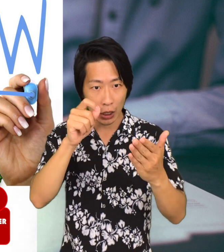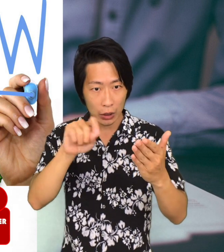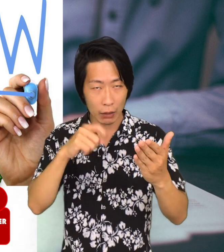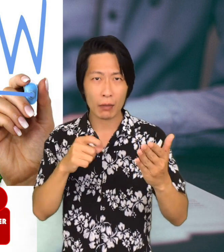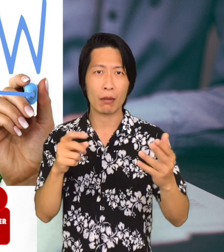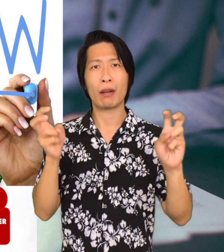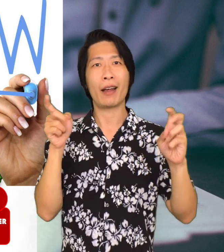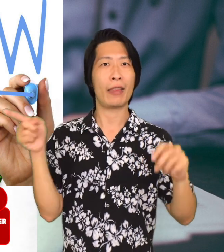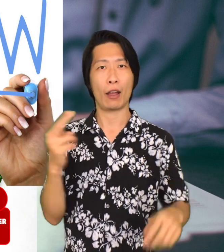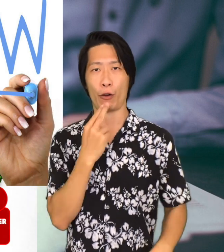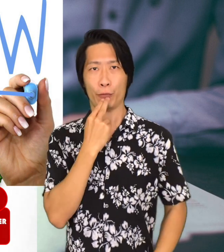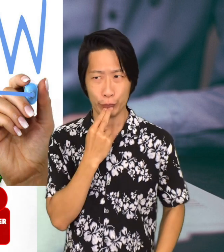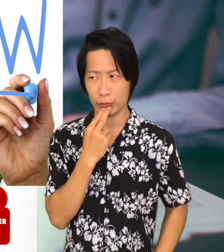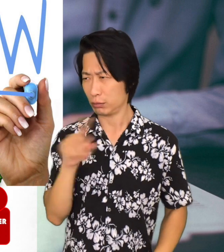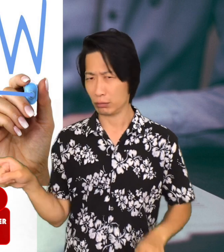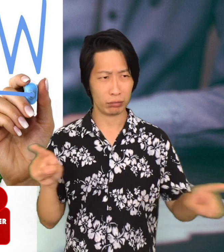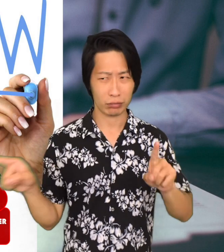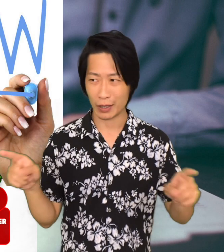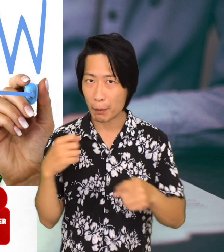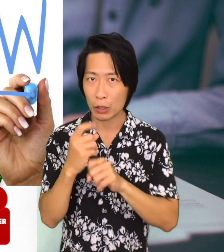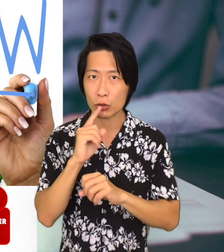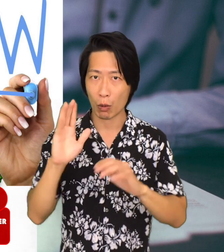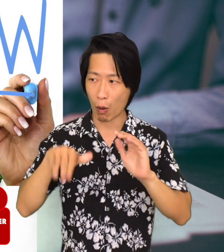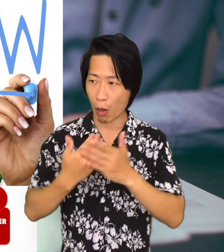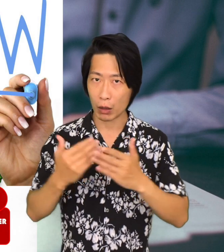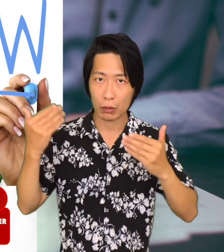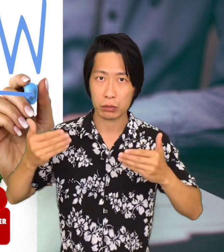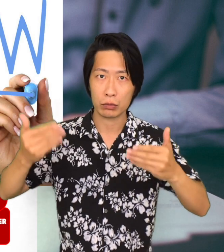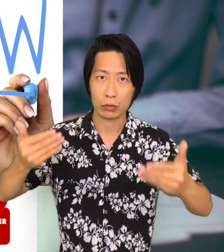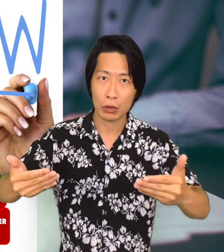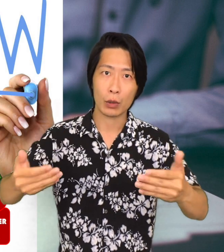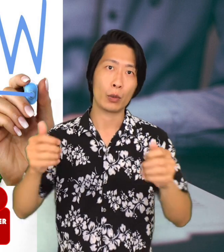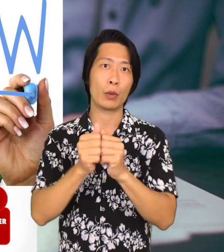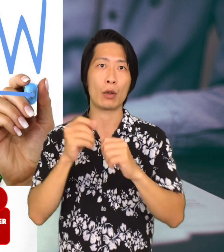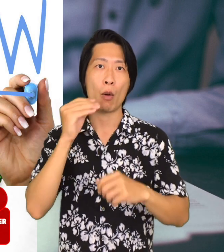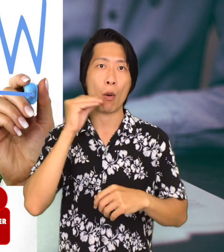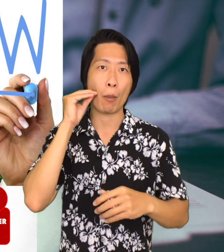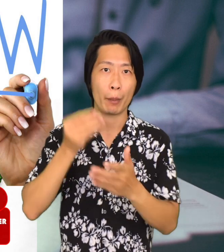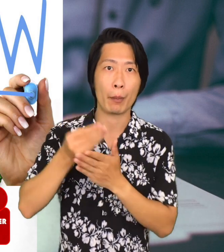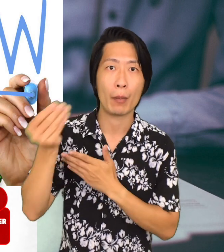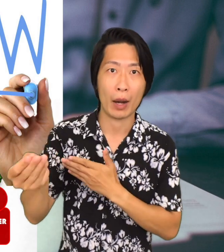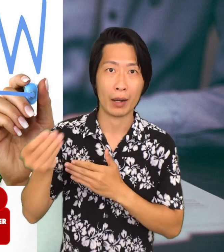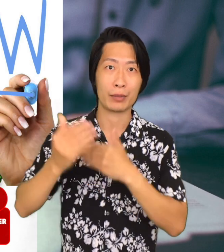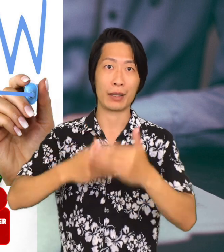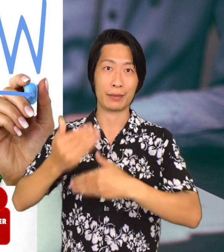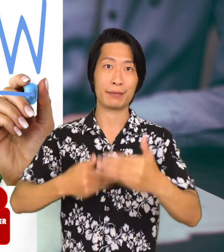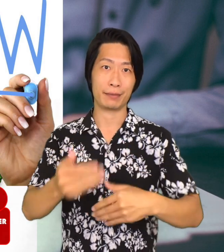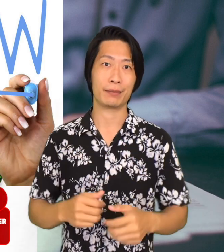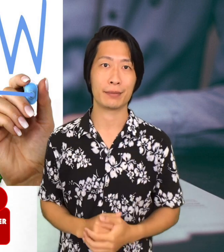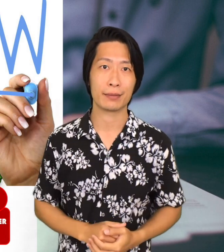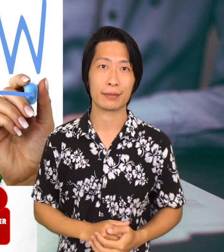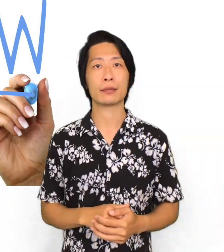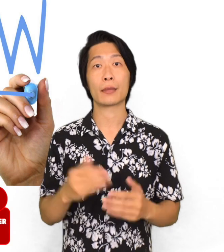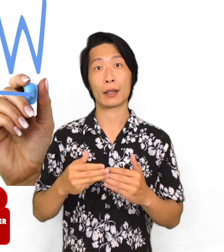They're kind of like a referee and make sure that everything is going okay with the transaction.